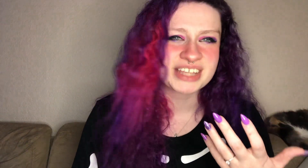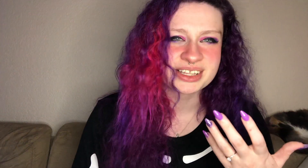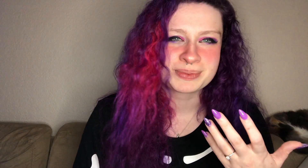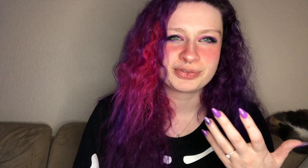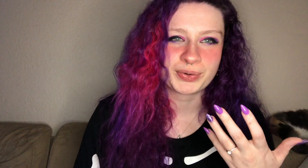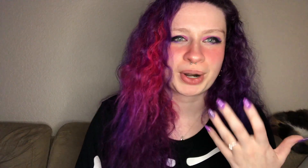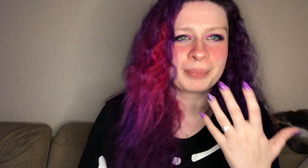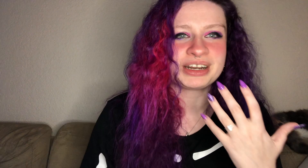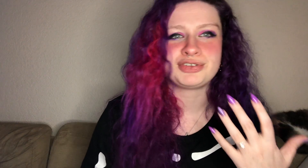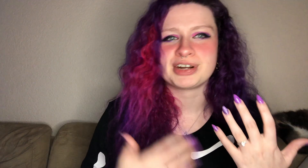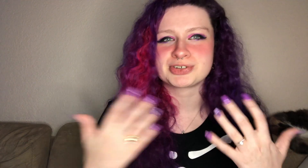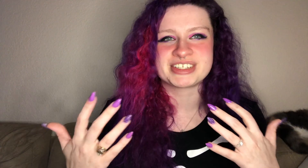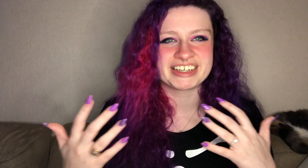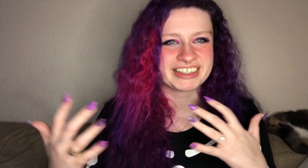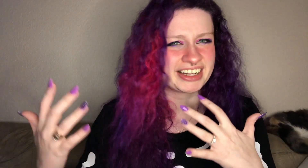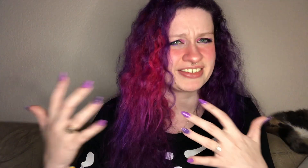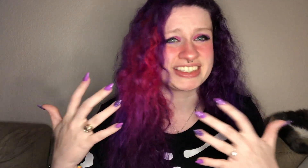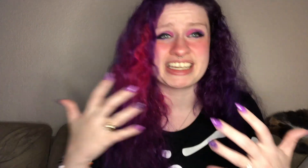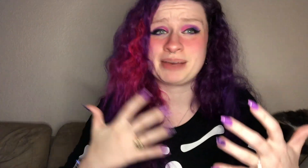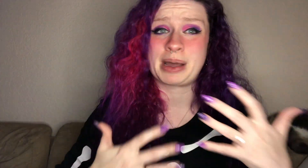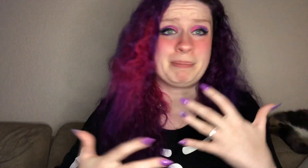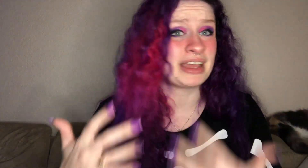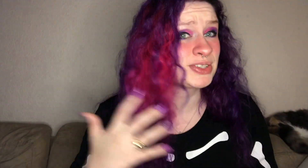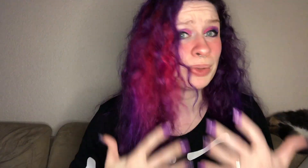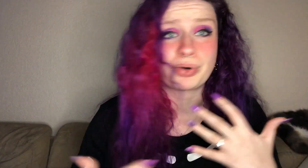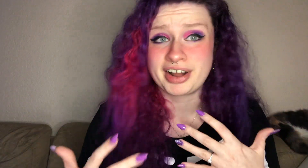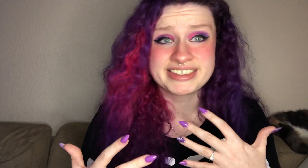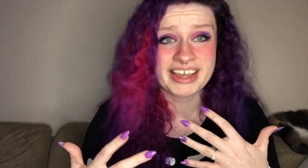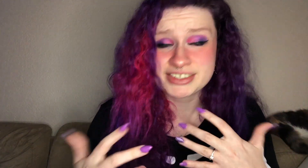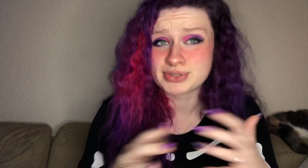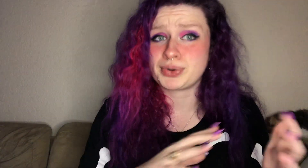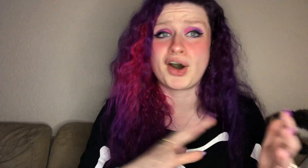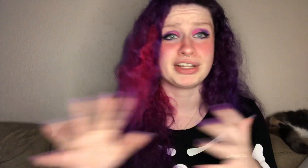this before but if you're interested in kind of seeing my mental process through all of